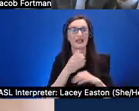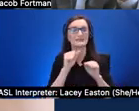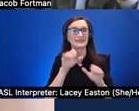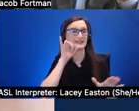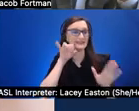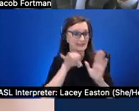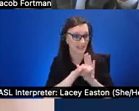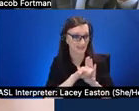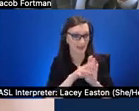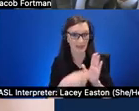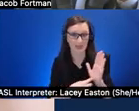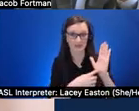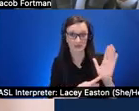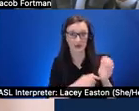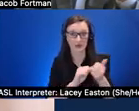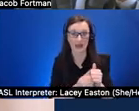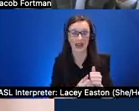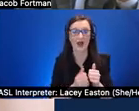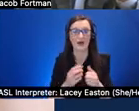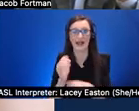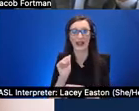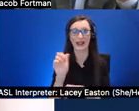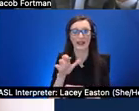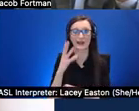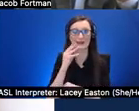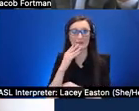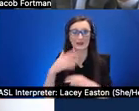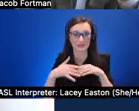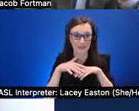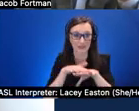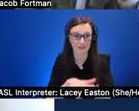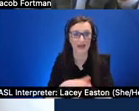integrated ar experiences that are accessible for people with visual impairment why is this